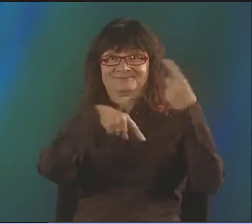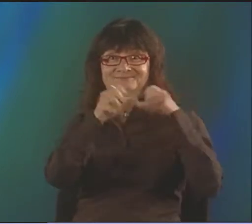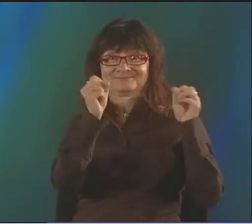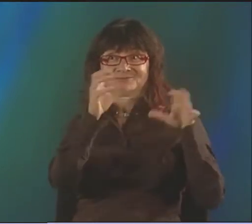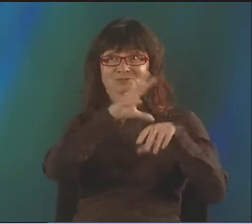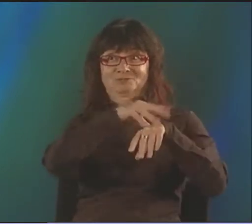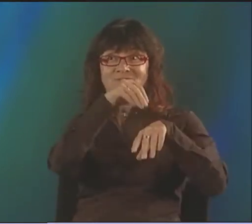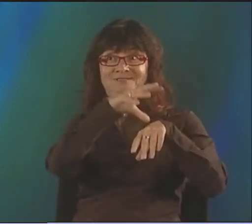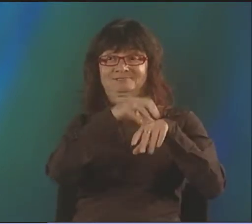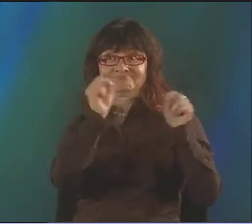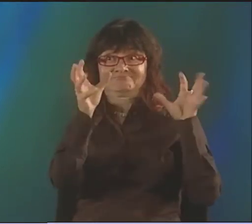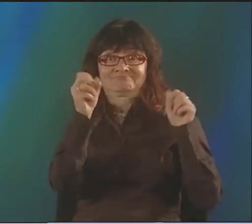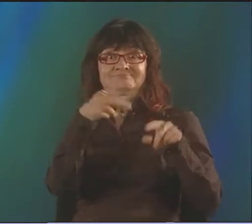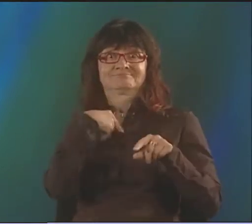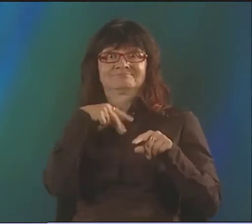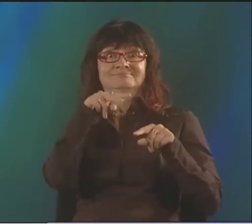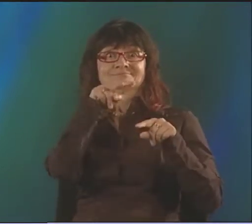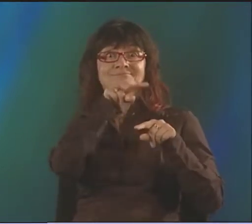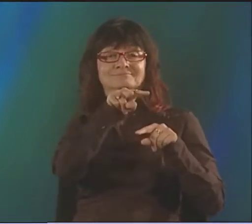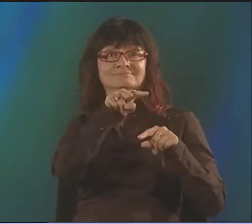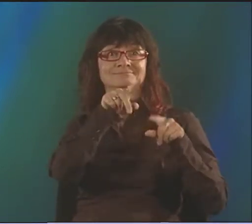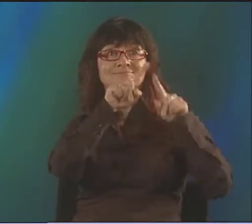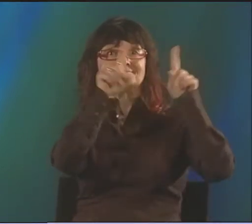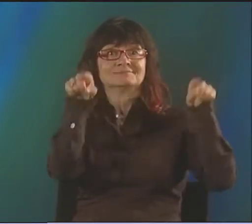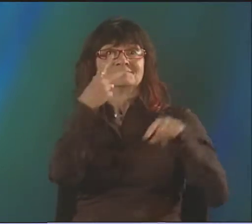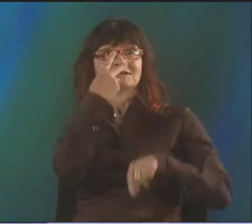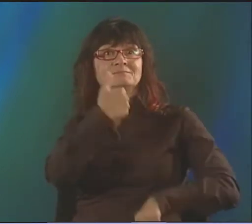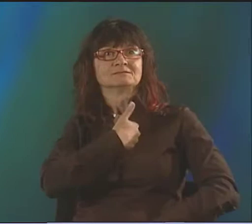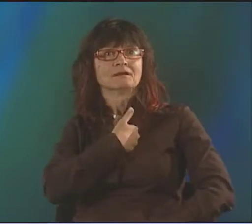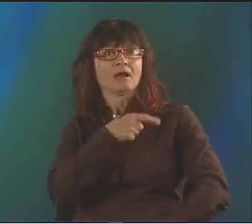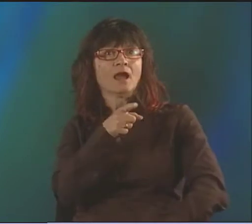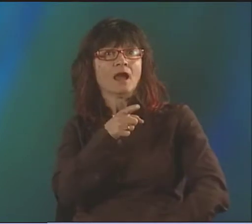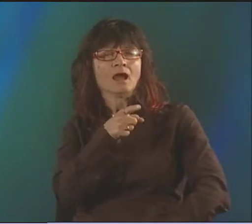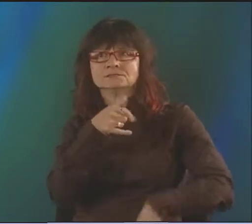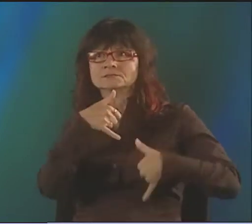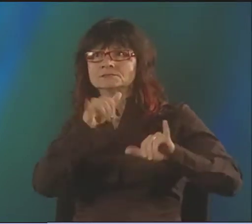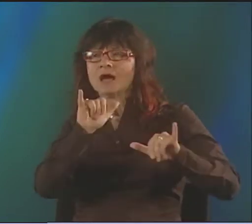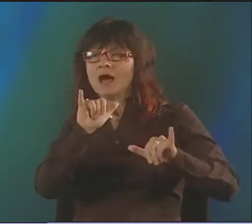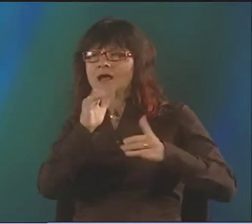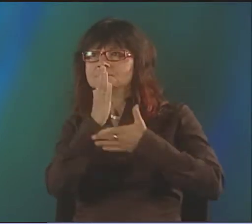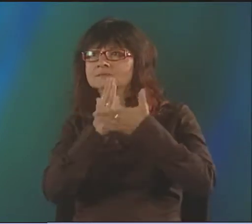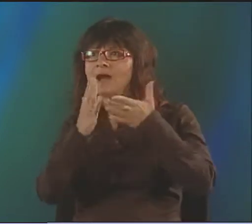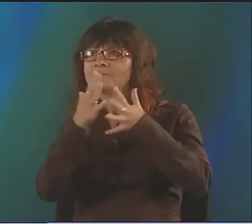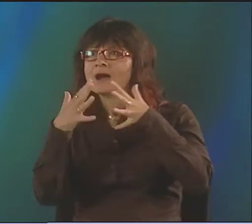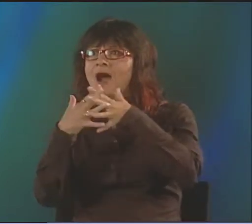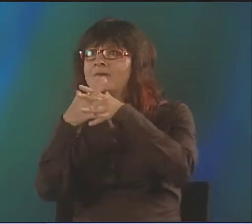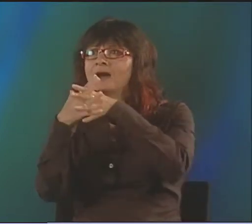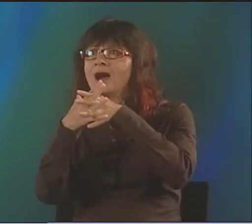FROM ABOUT 4 YEARS AFTER I'D MOVED TO SWEDEN, SO I'D HAD 4 YEARS OF SWEDISH SIGN LANGUAGE UNDER MY BELT, AND IT WAS INTERESTING.